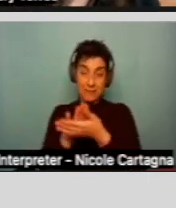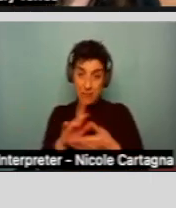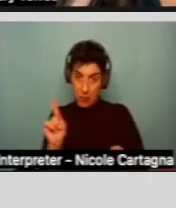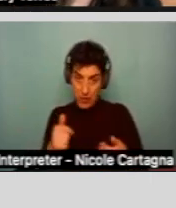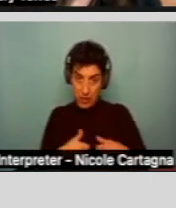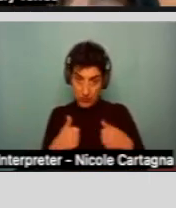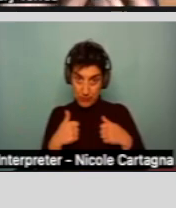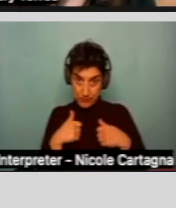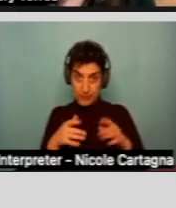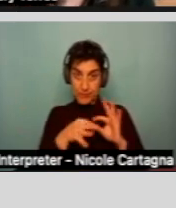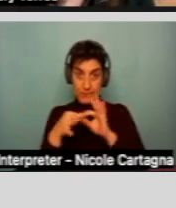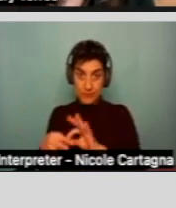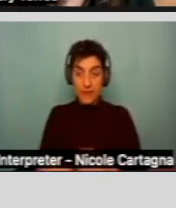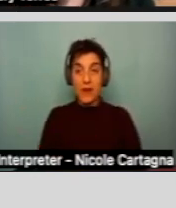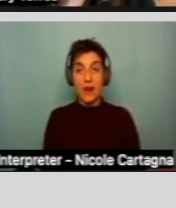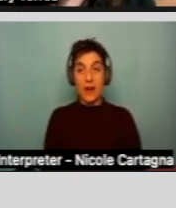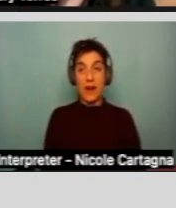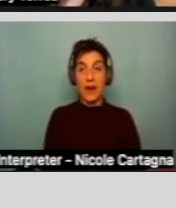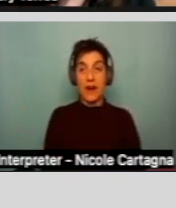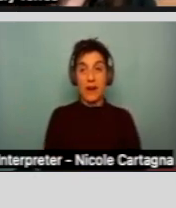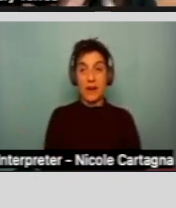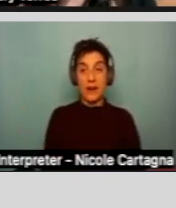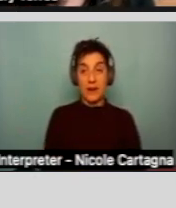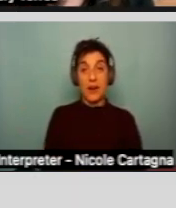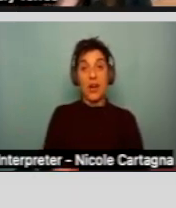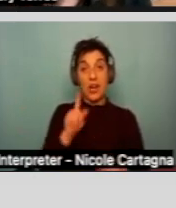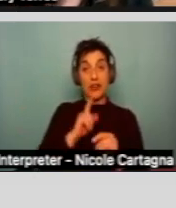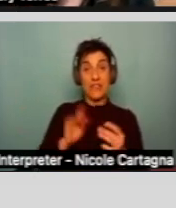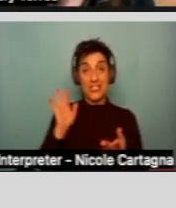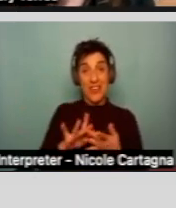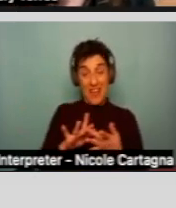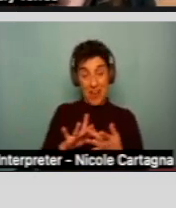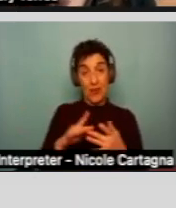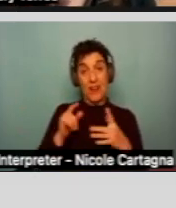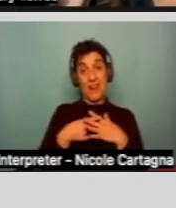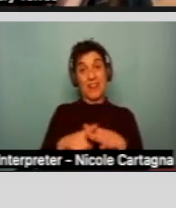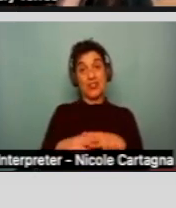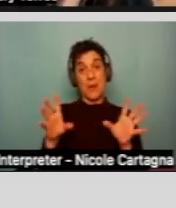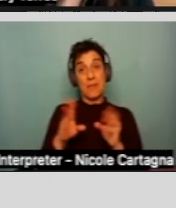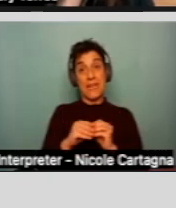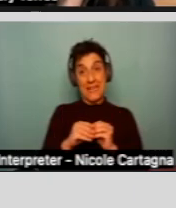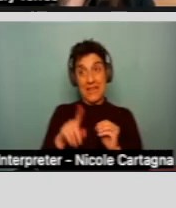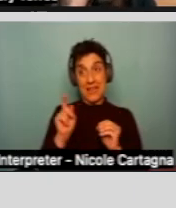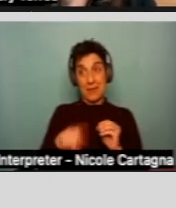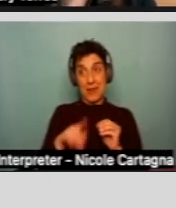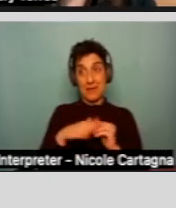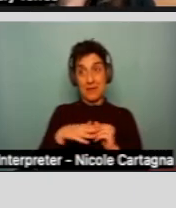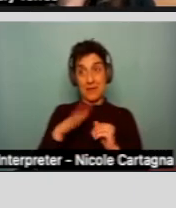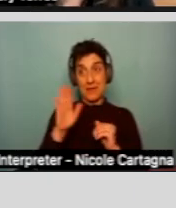And so you reach out to them and then that initial meeting must be held within 15 days.